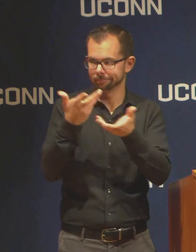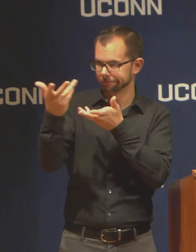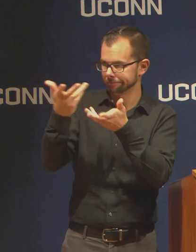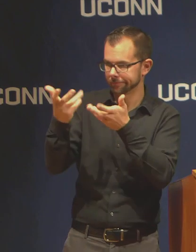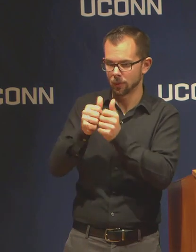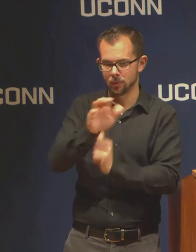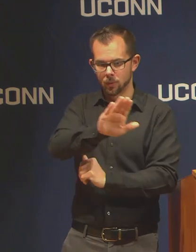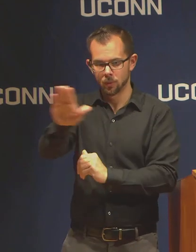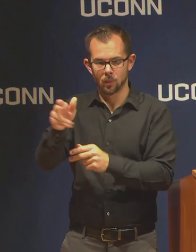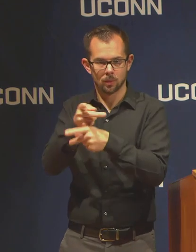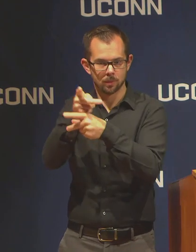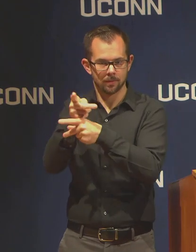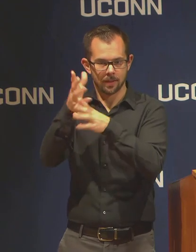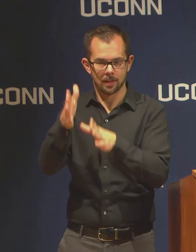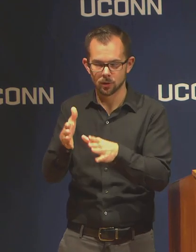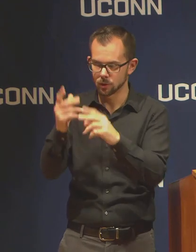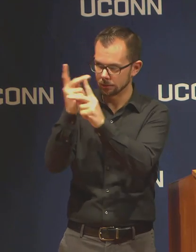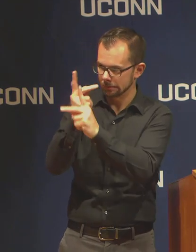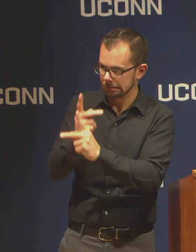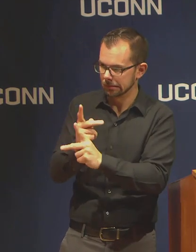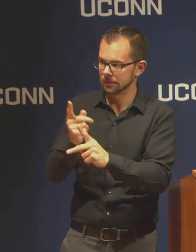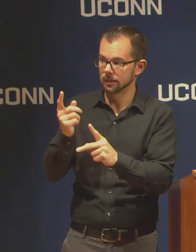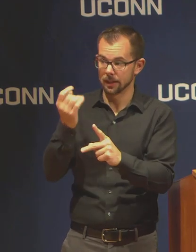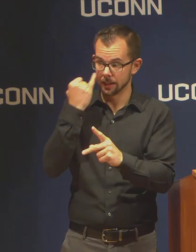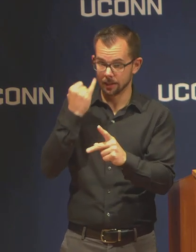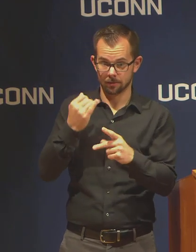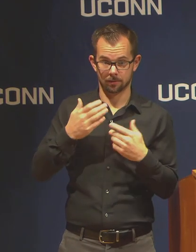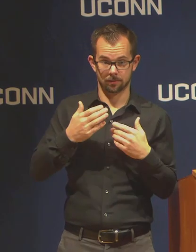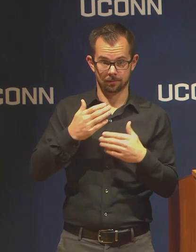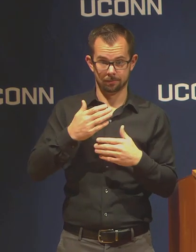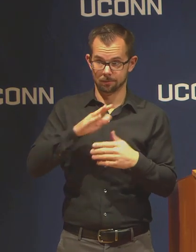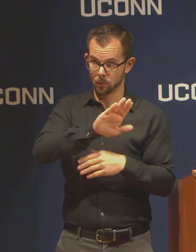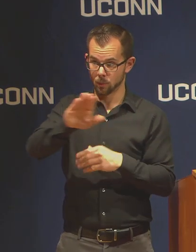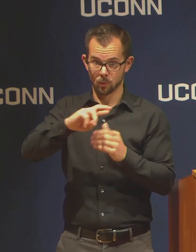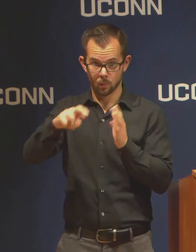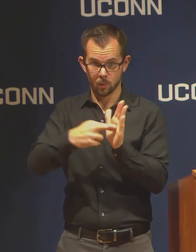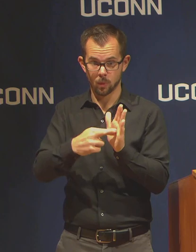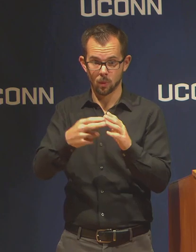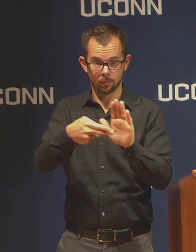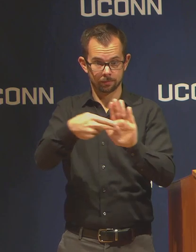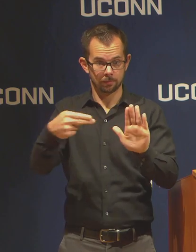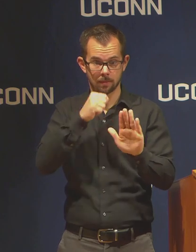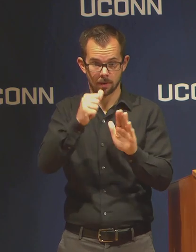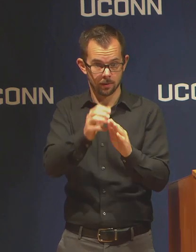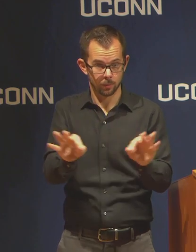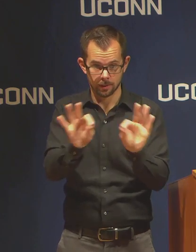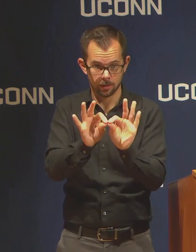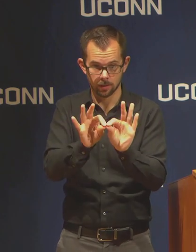and for those noncritical, to go home.